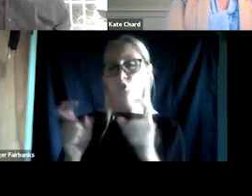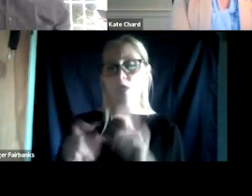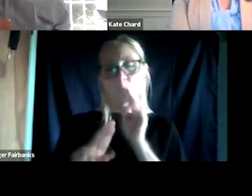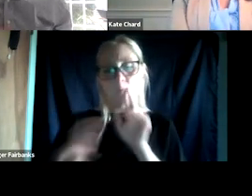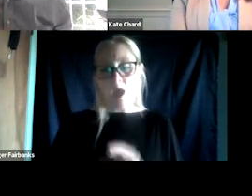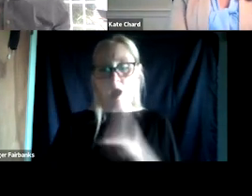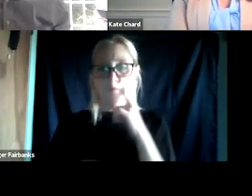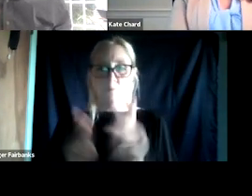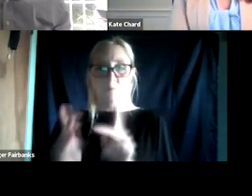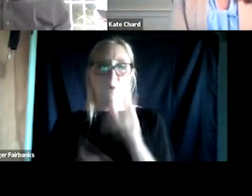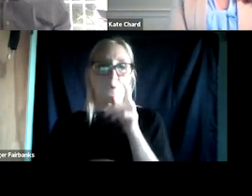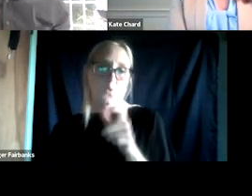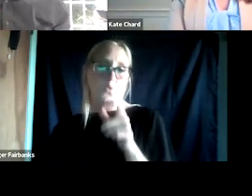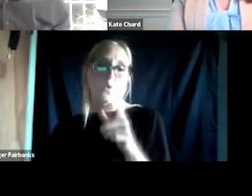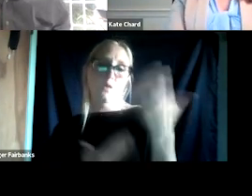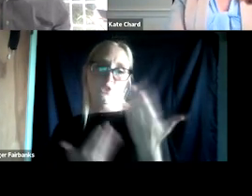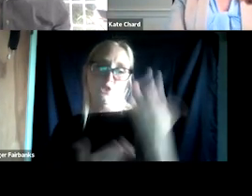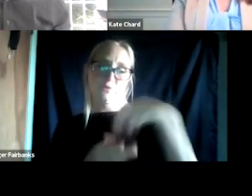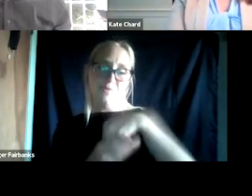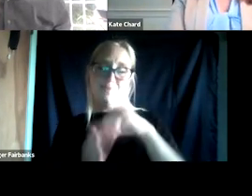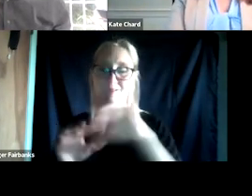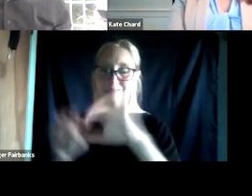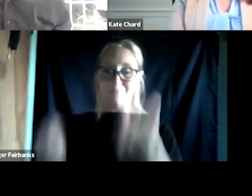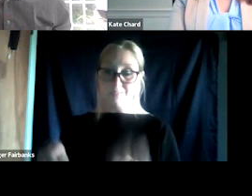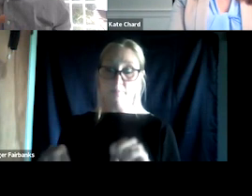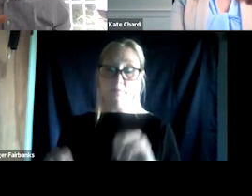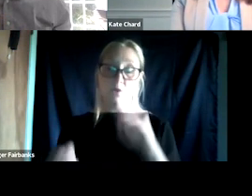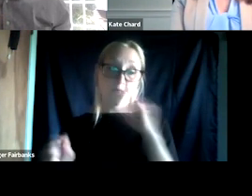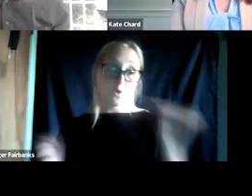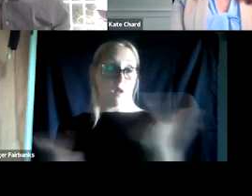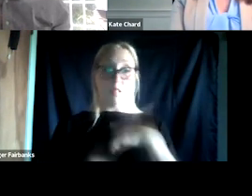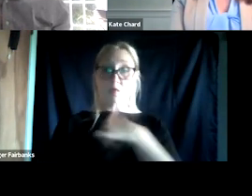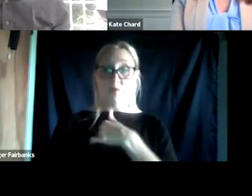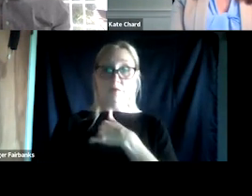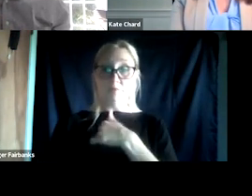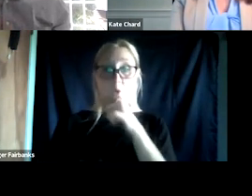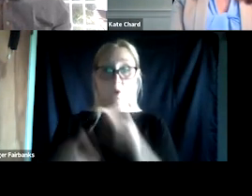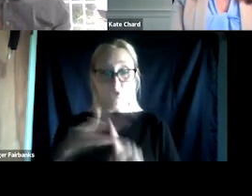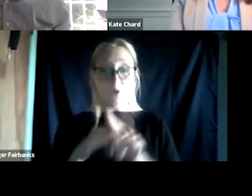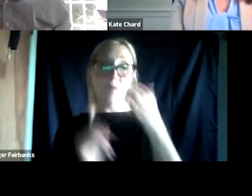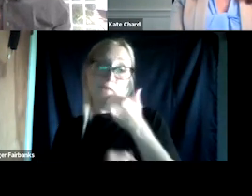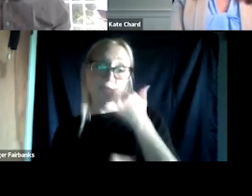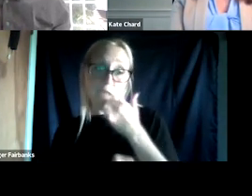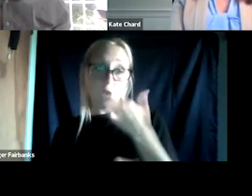those being served by those systems. So for all of us, for those of us who are showing up every day to do this work, we can be the drivers of change.